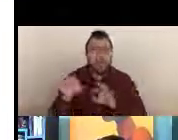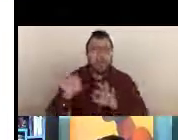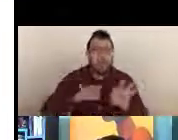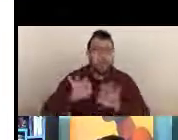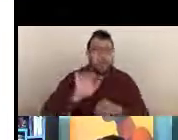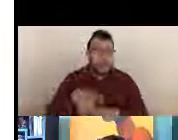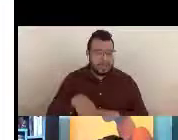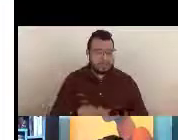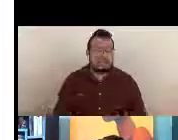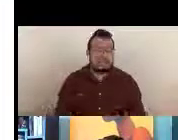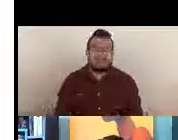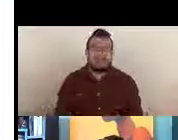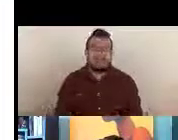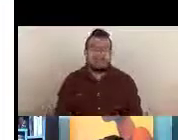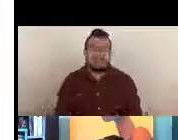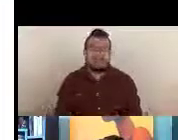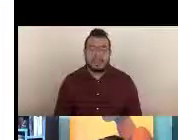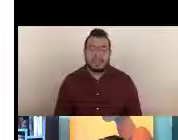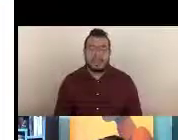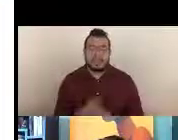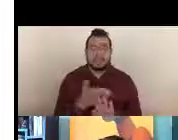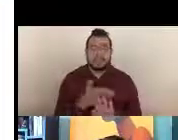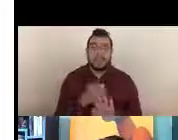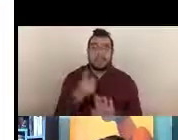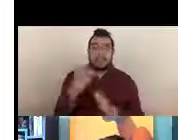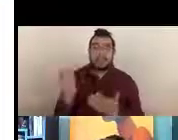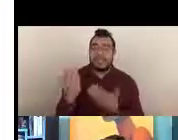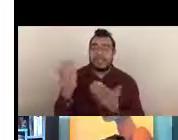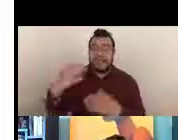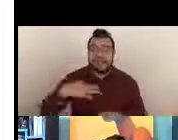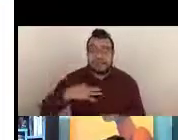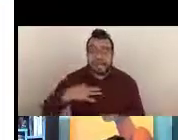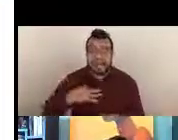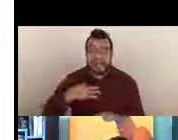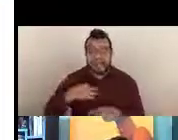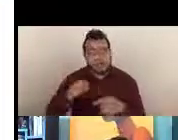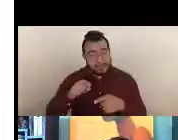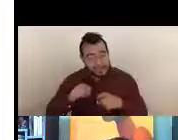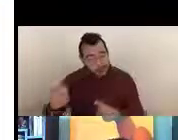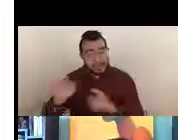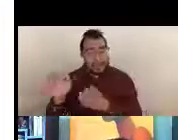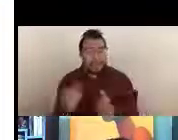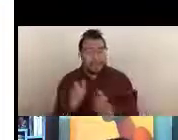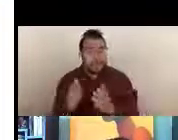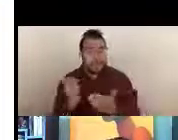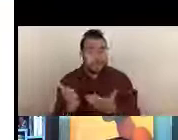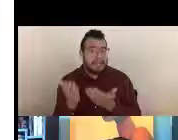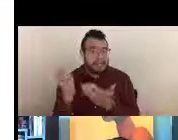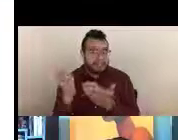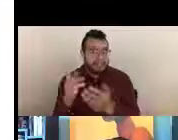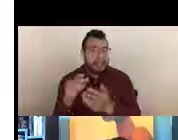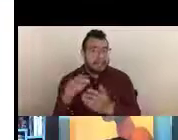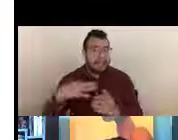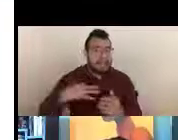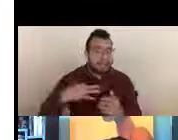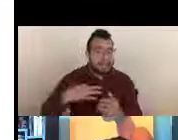So before you submit your application or as you're preparing your application and you have questions regarding whether a particular institute